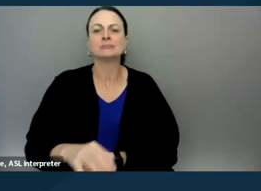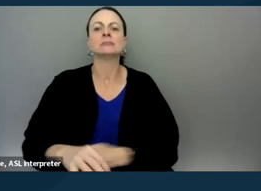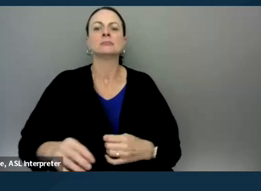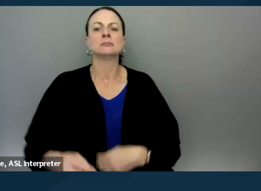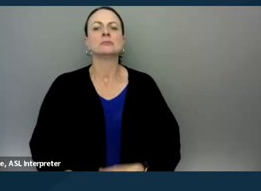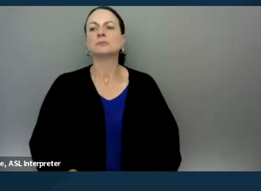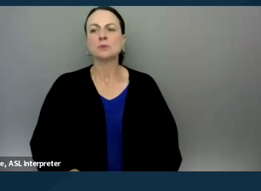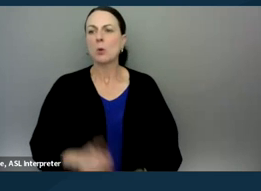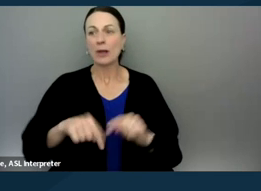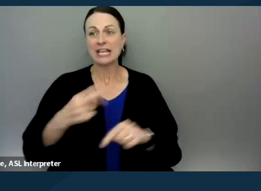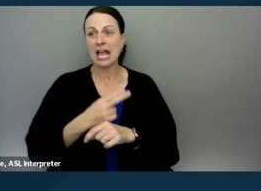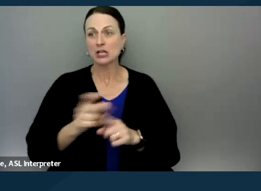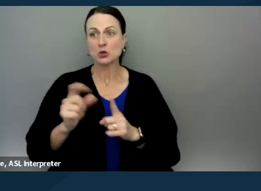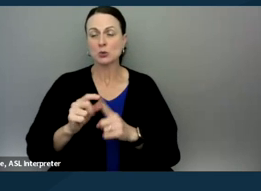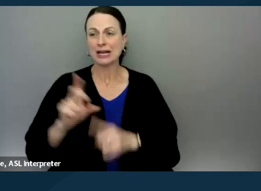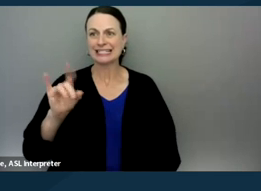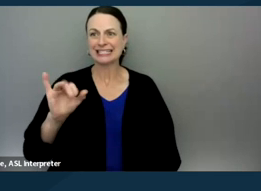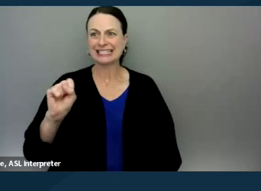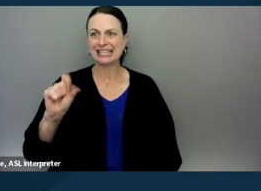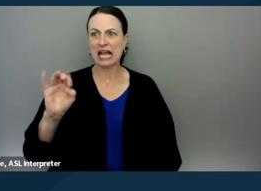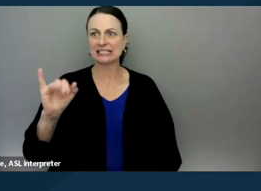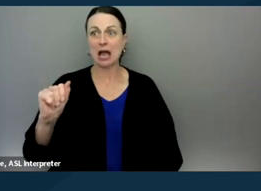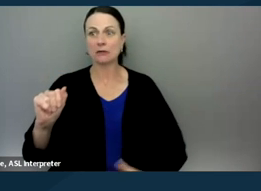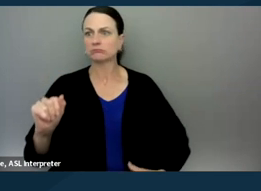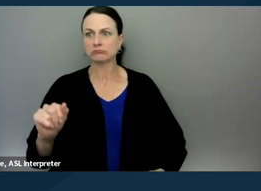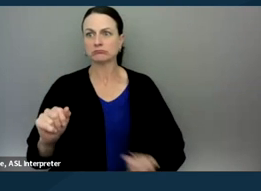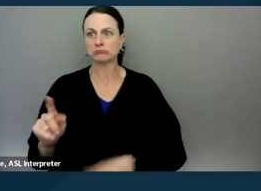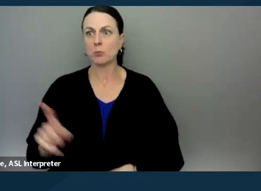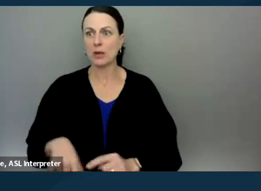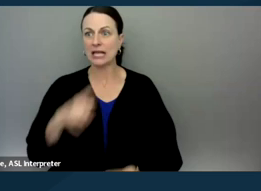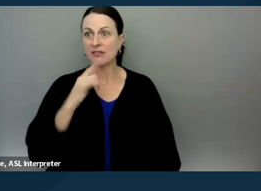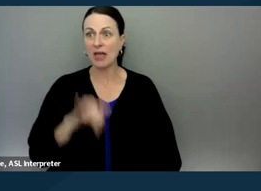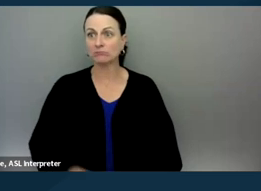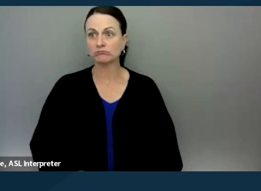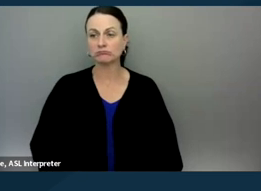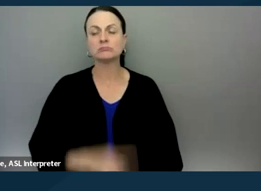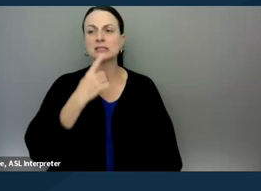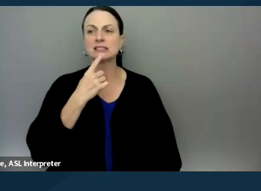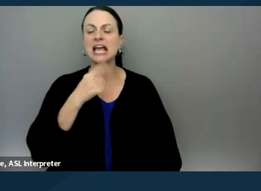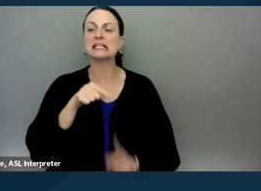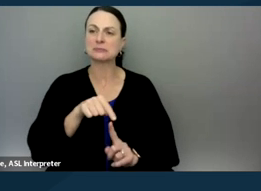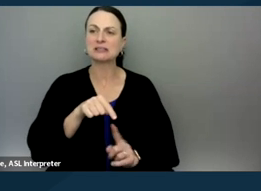we can't use the term dyslexia and we can just say the child has a specific learning disability,